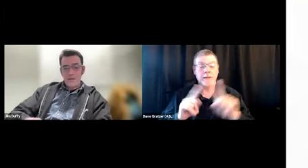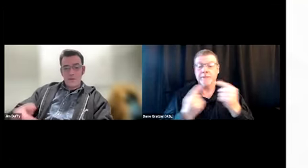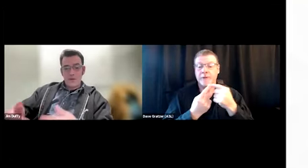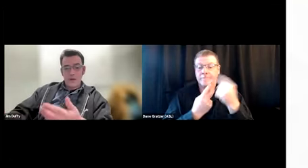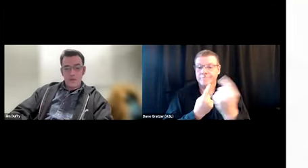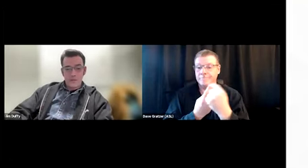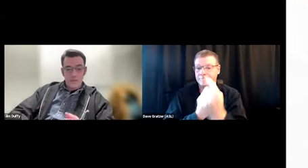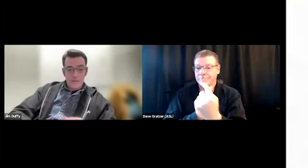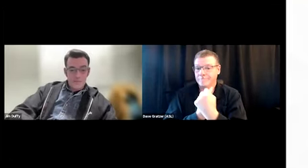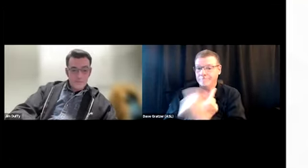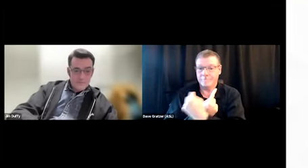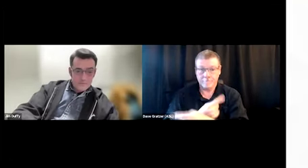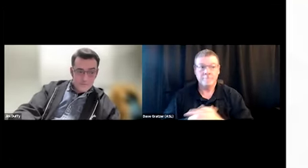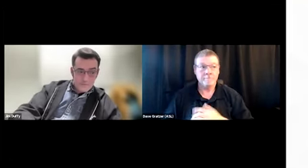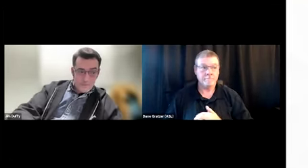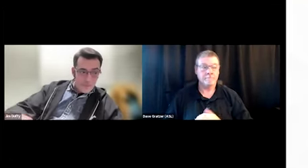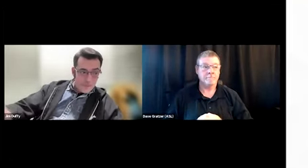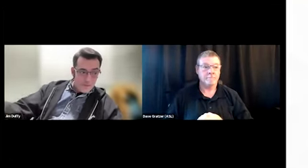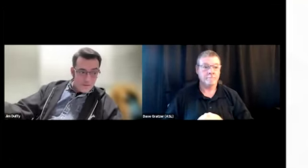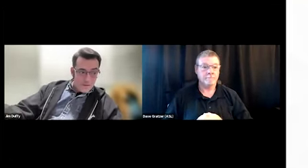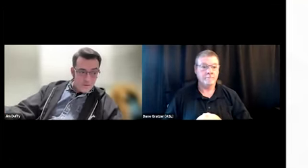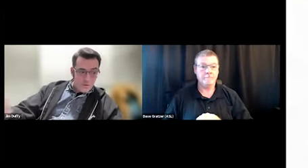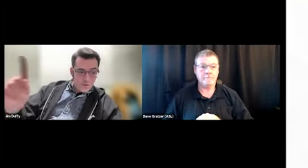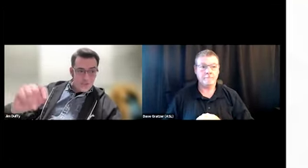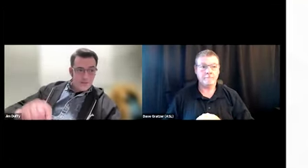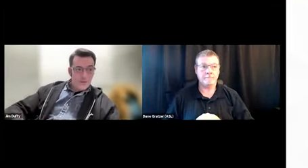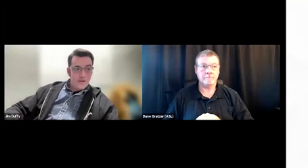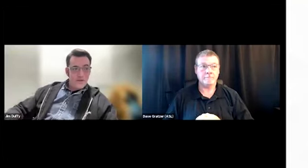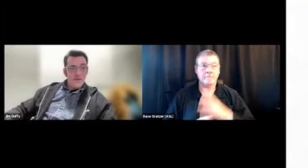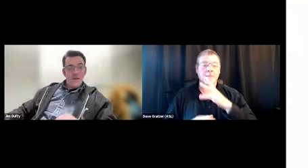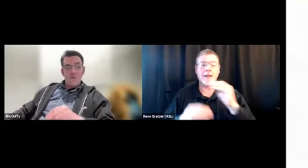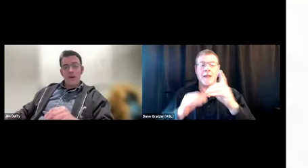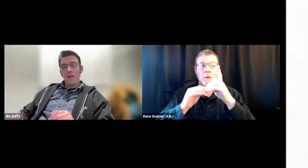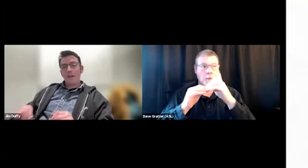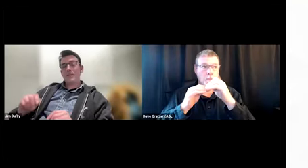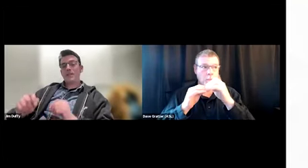It's worth going a little bit into that. One more slide, if we could. We're gonna look,